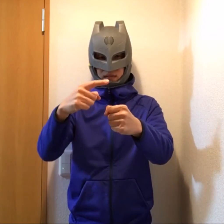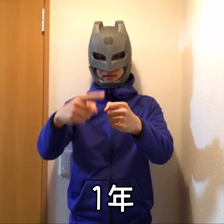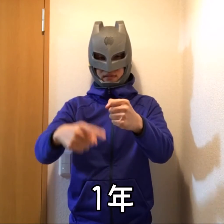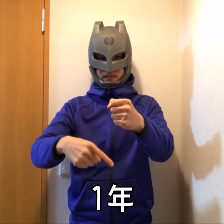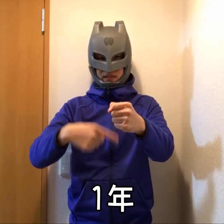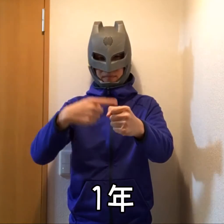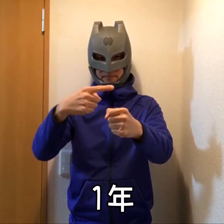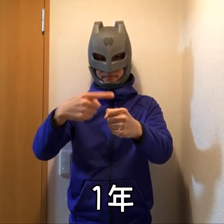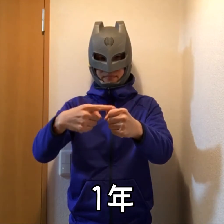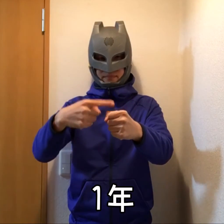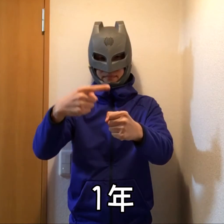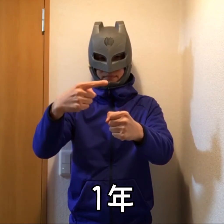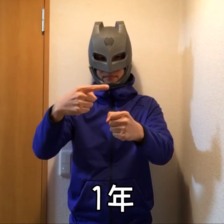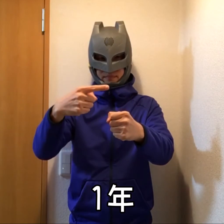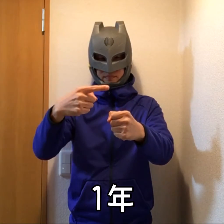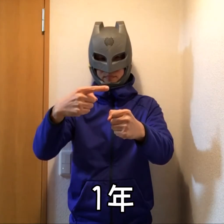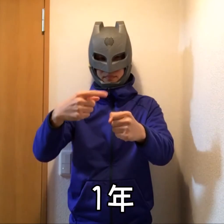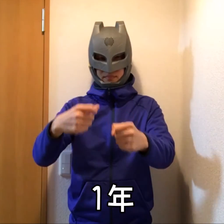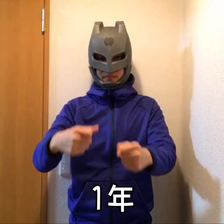1 year